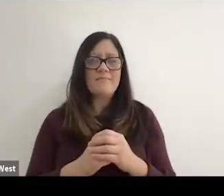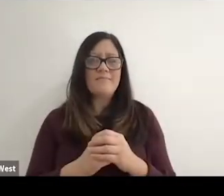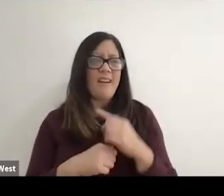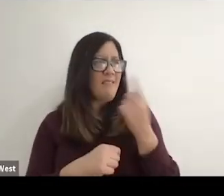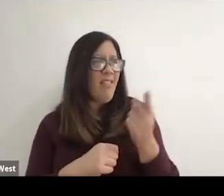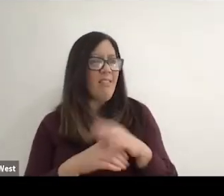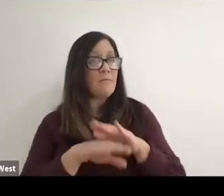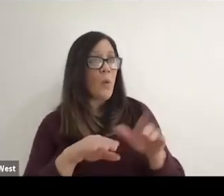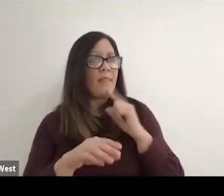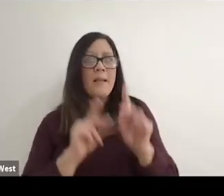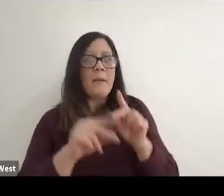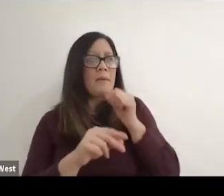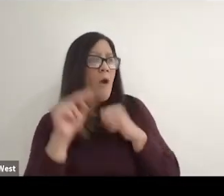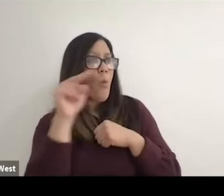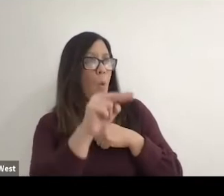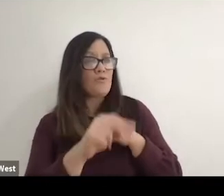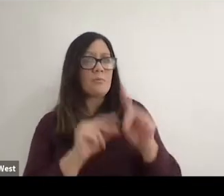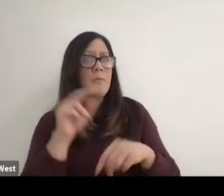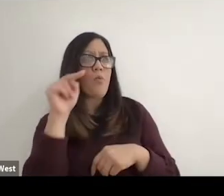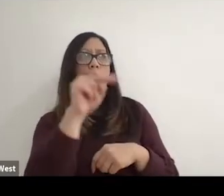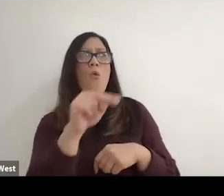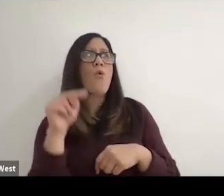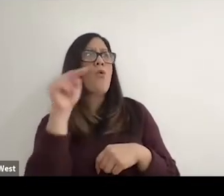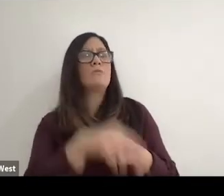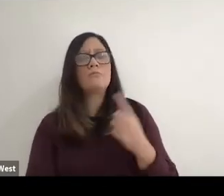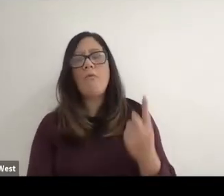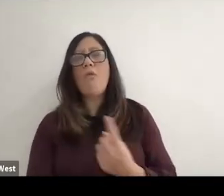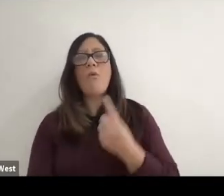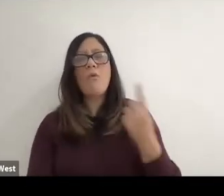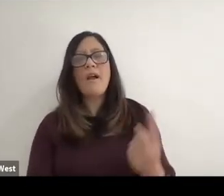Don't think that you're not being watched. You're being watched all the time and